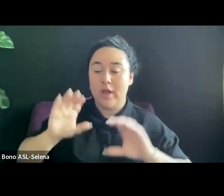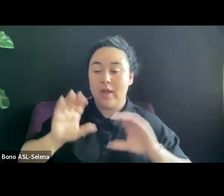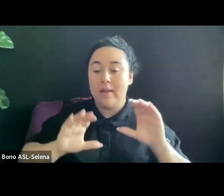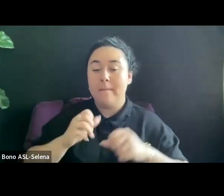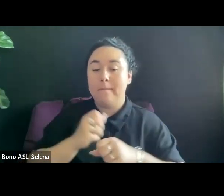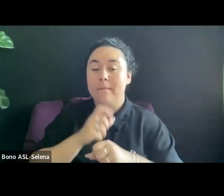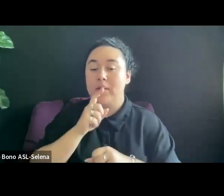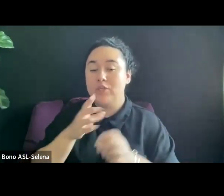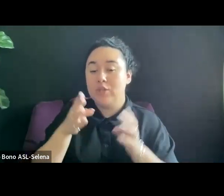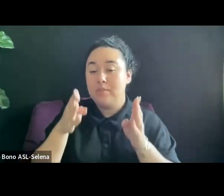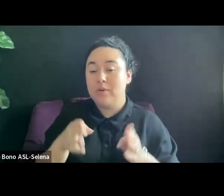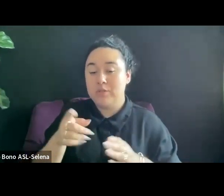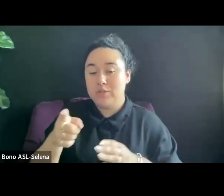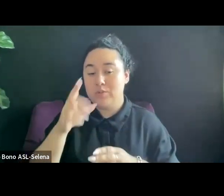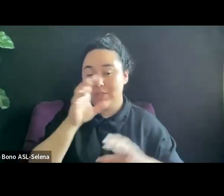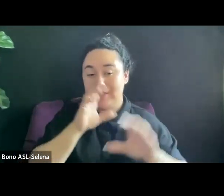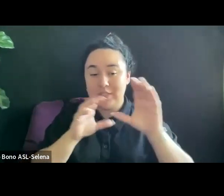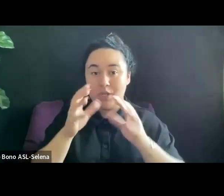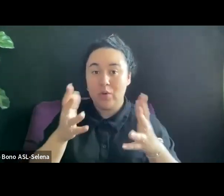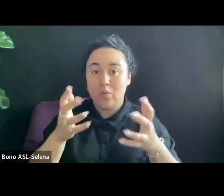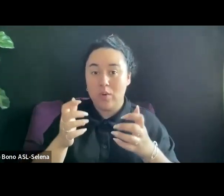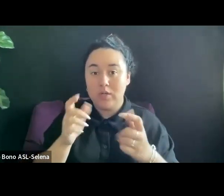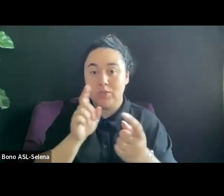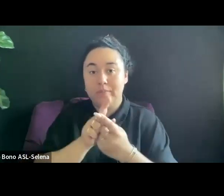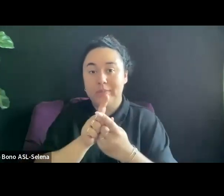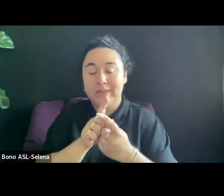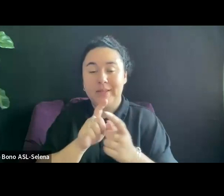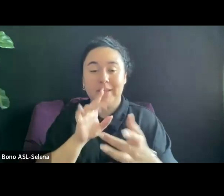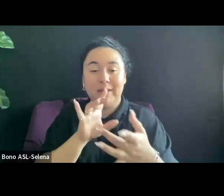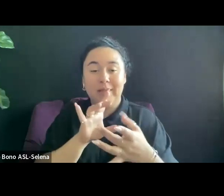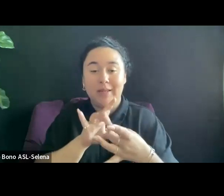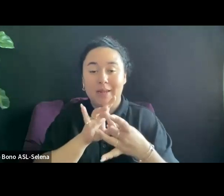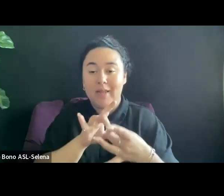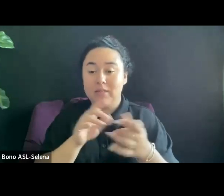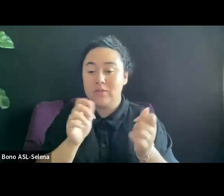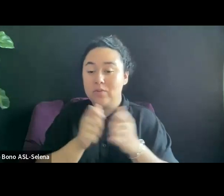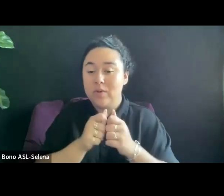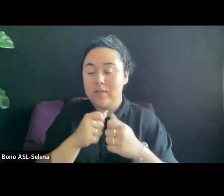SEEKING TO MEET AND CONNECT MAKES SENSE FOR THE CONTENT THAT YOU ARE MAKING.